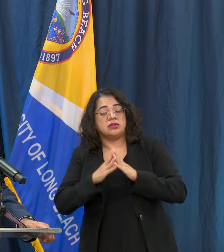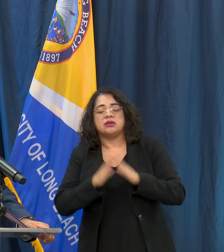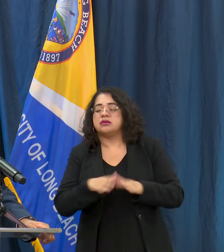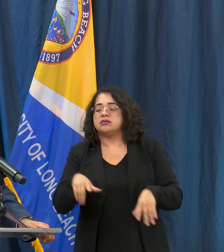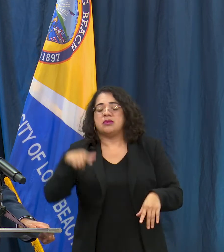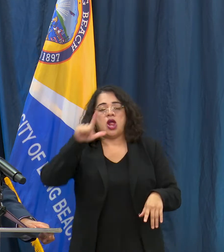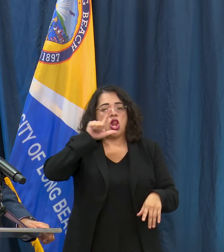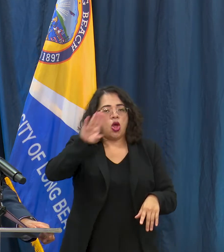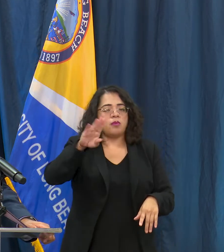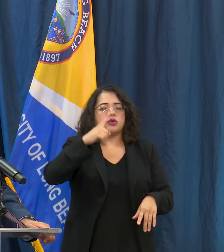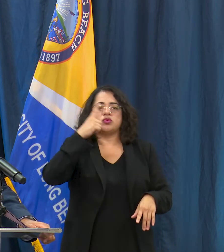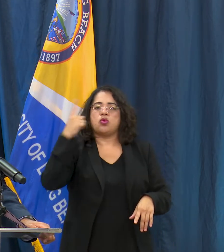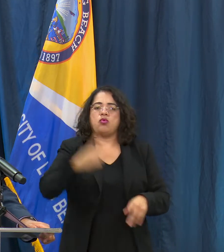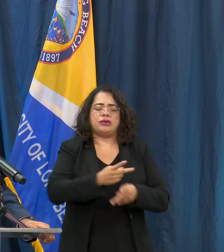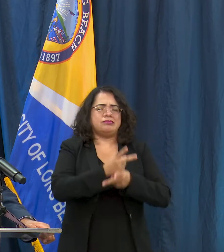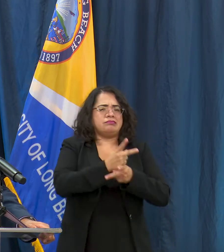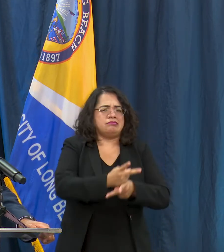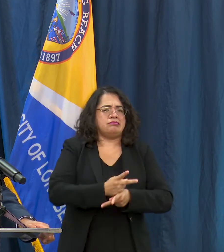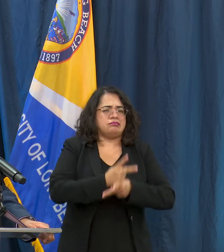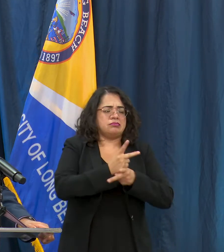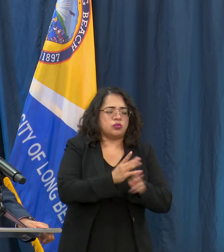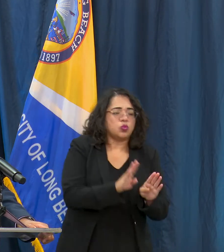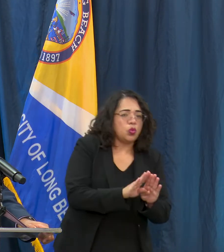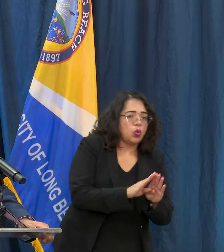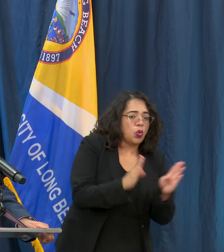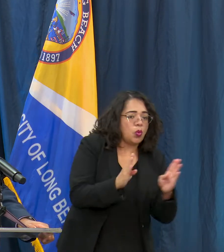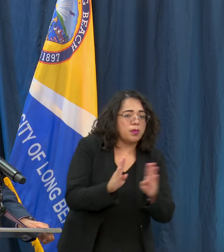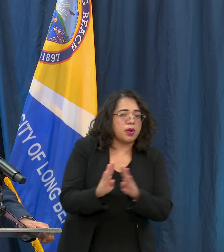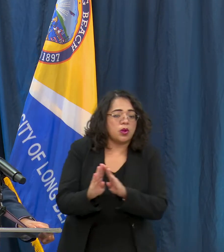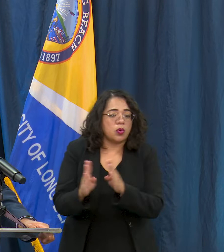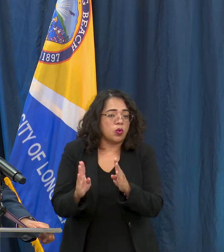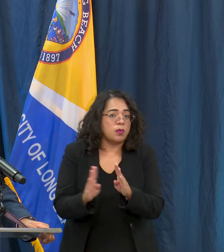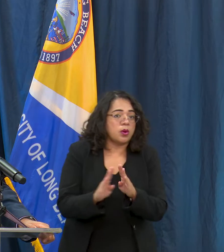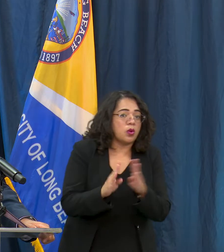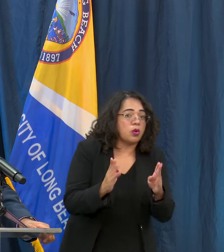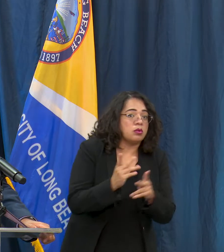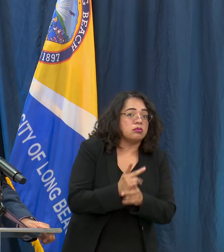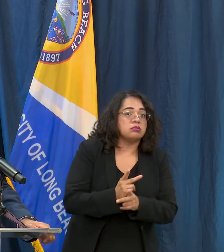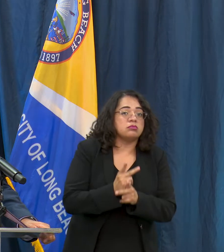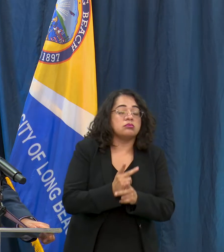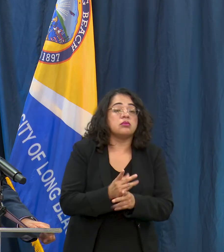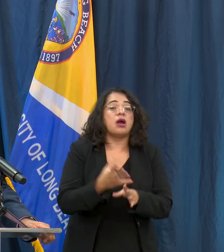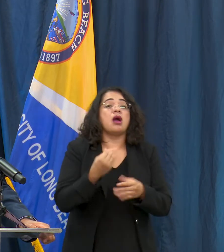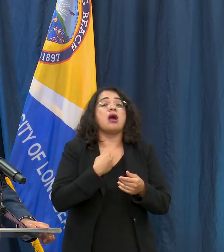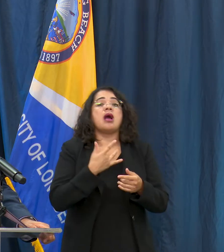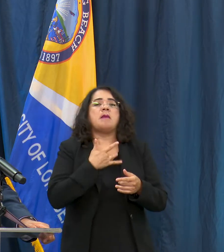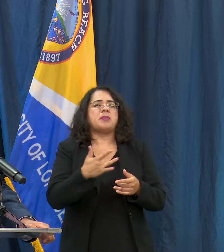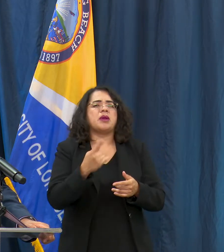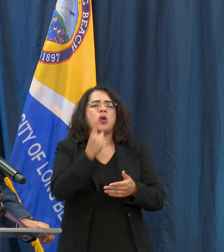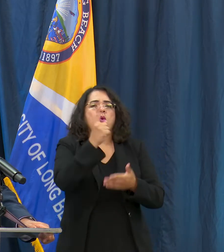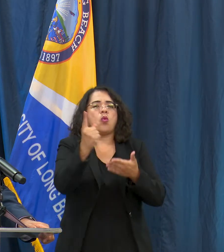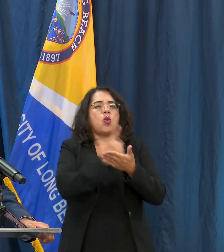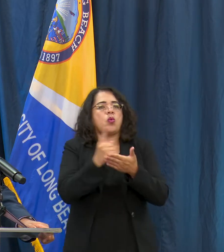reopening schedule and has in some cases been behind a week or two on other